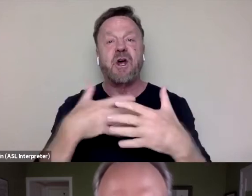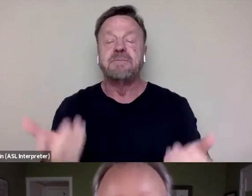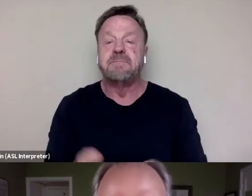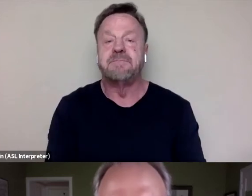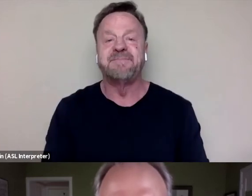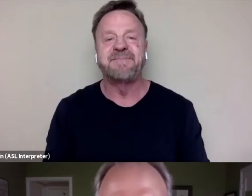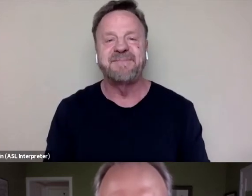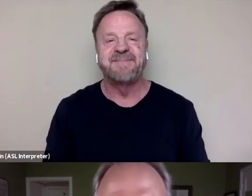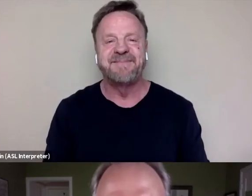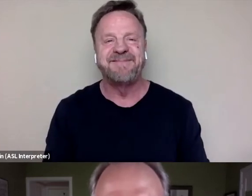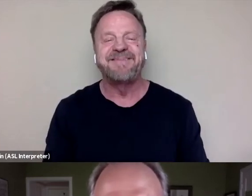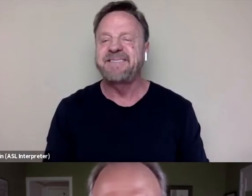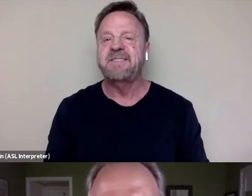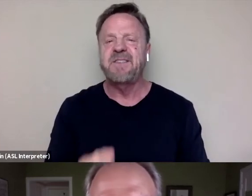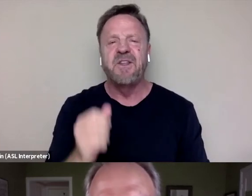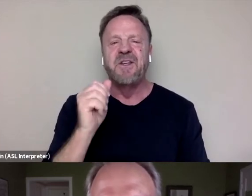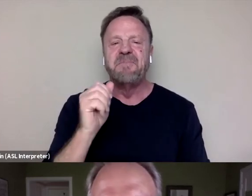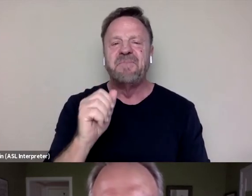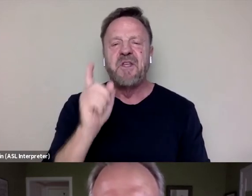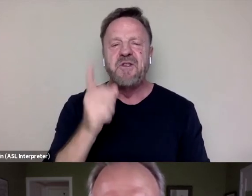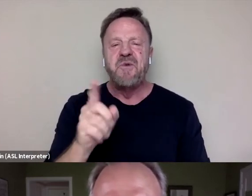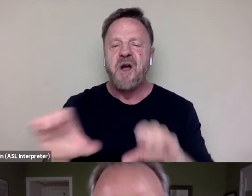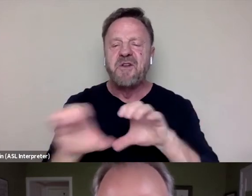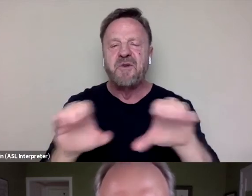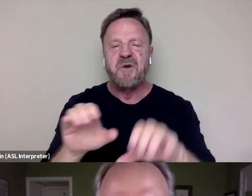You're doing you, as they say.